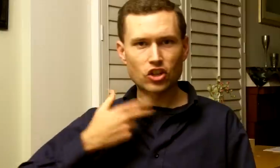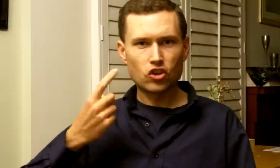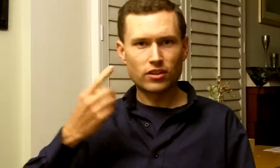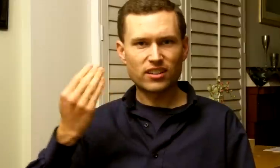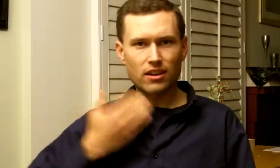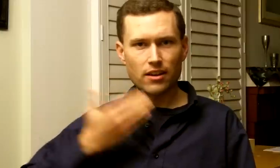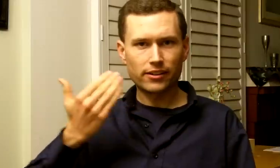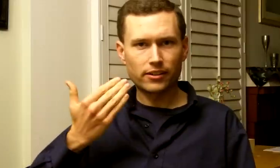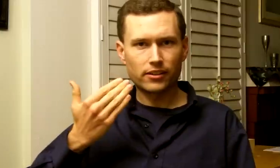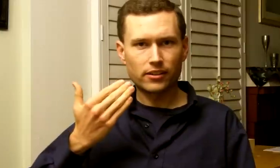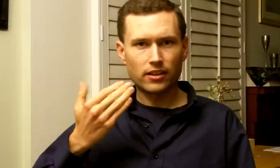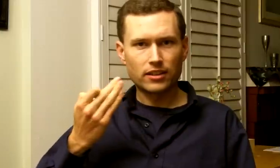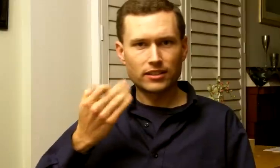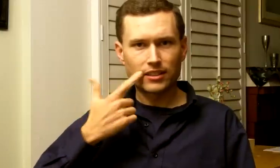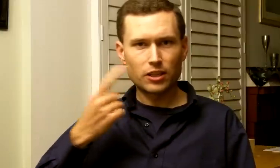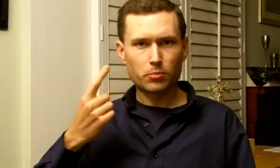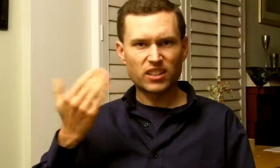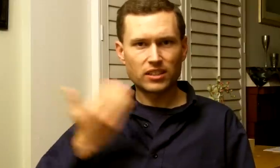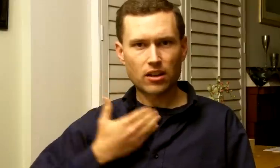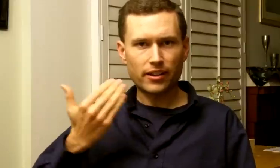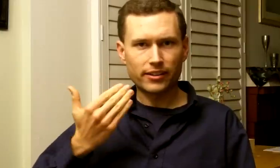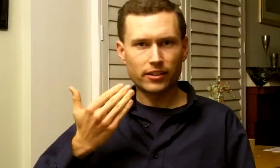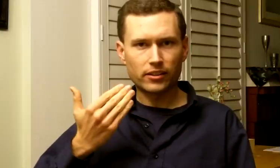Good night. Sleep tight.